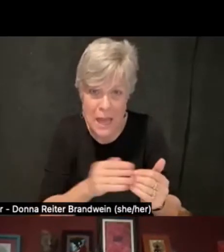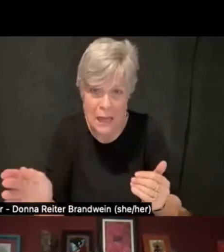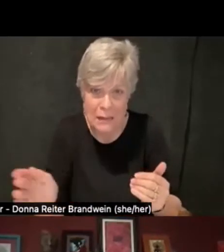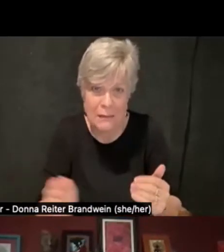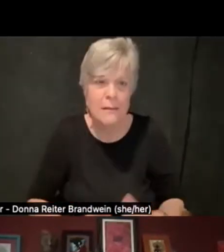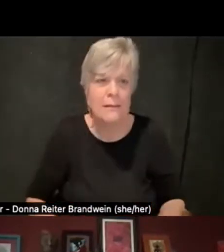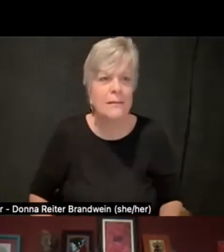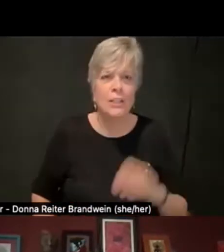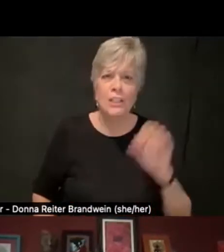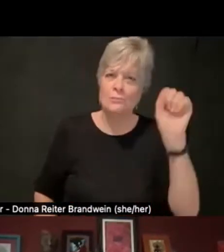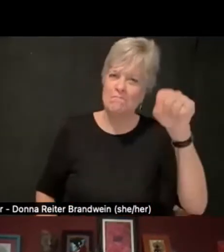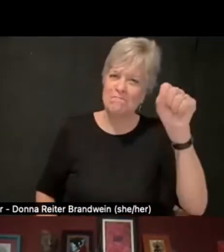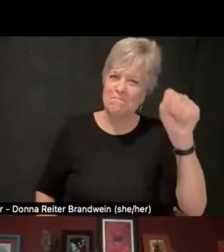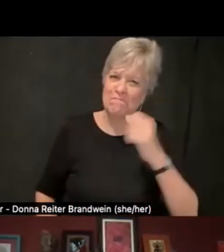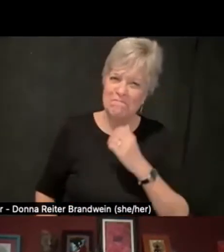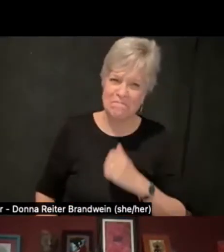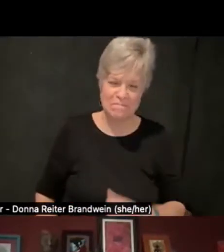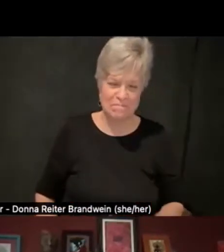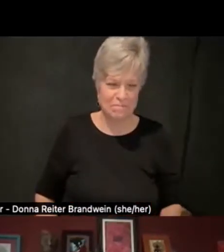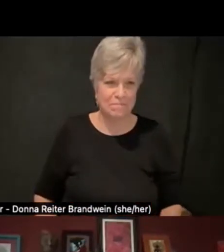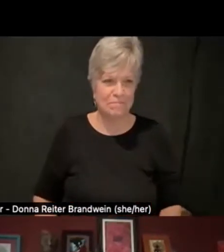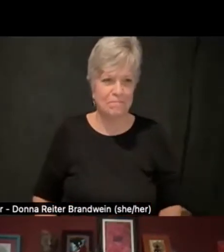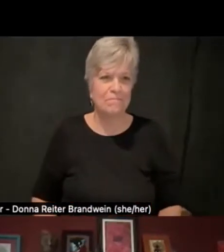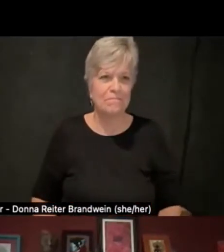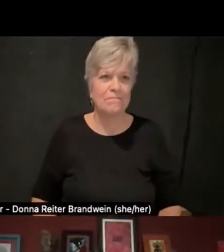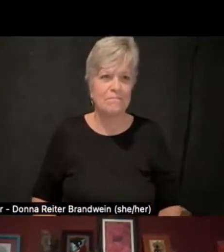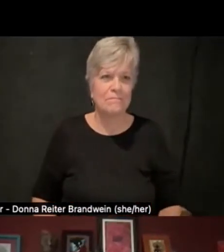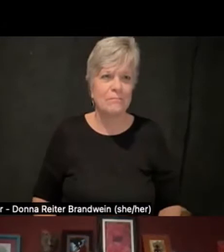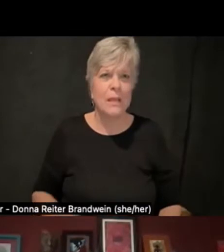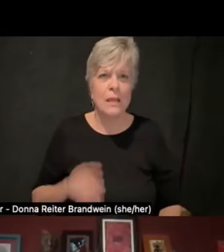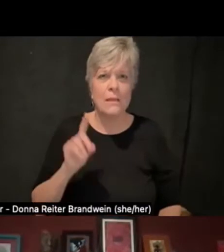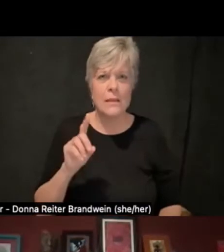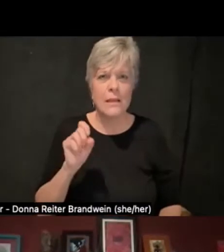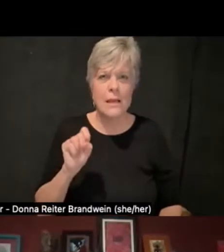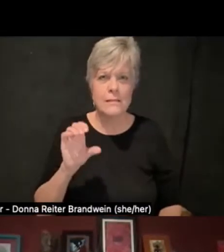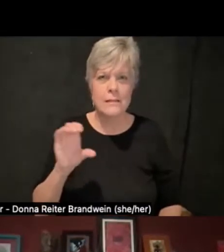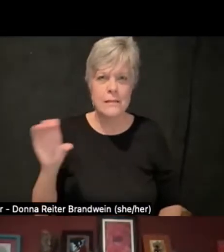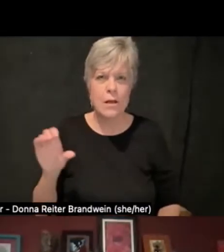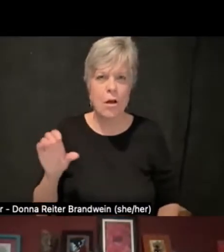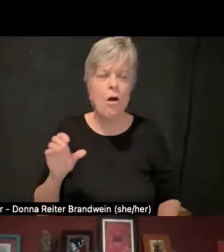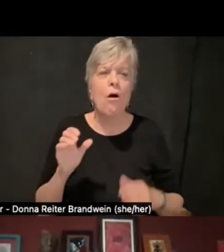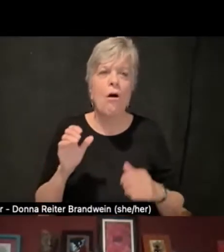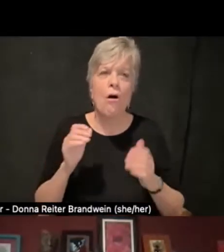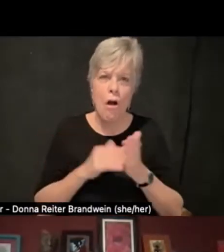Yeah, so the DSCC is often closely tied not just to disability,